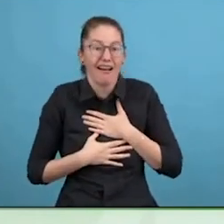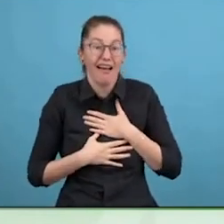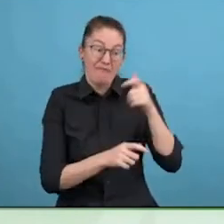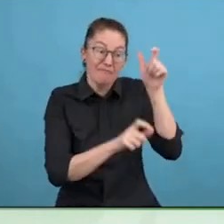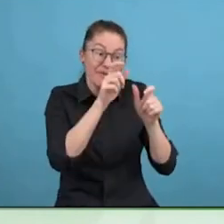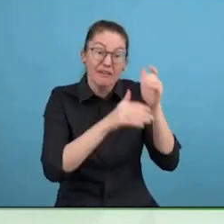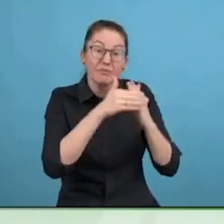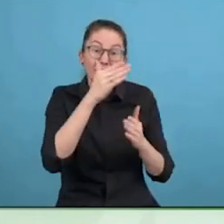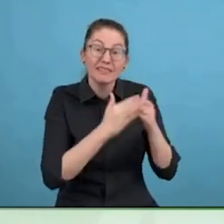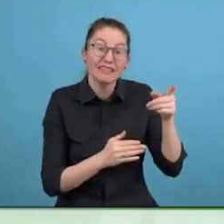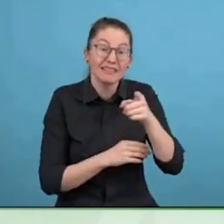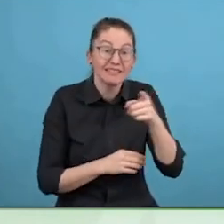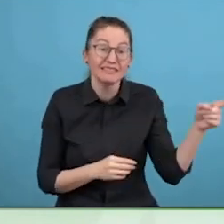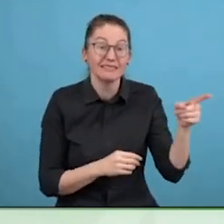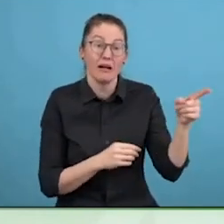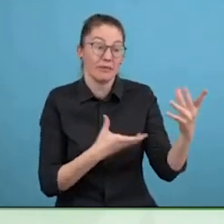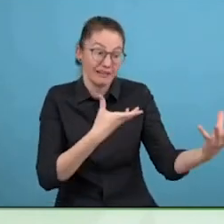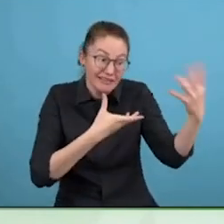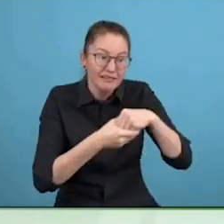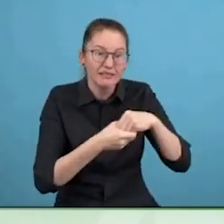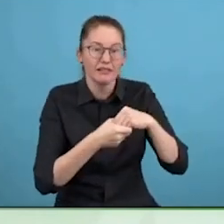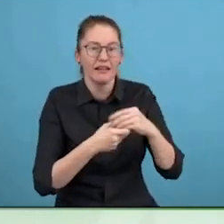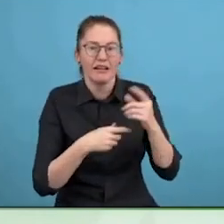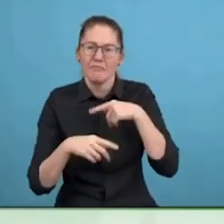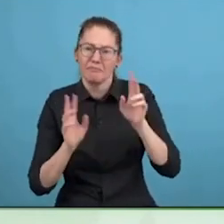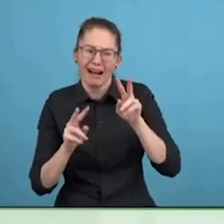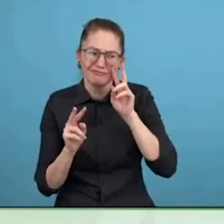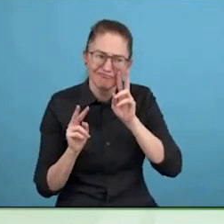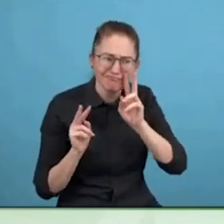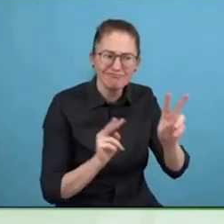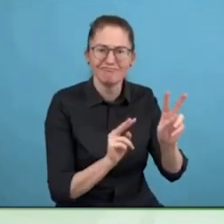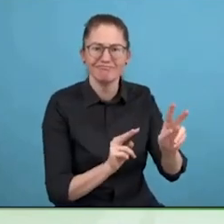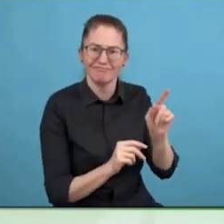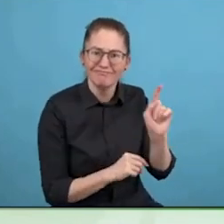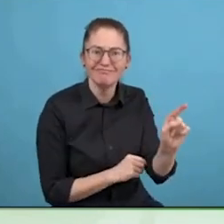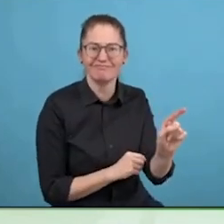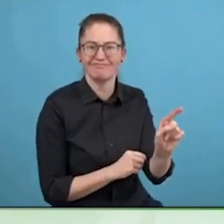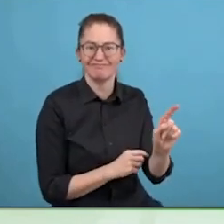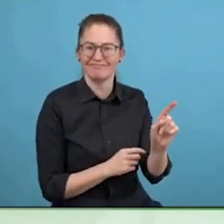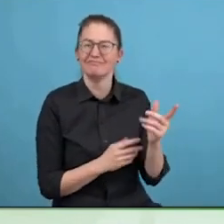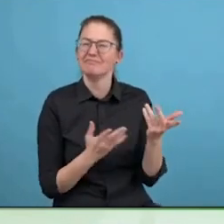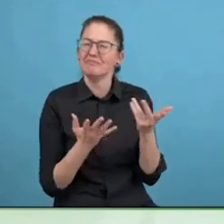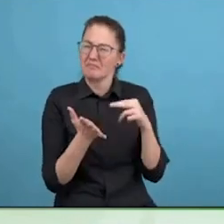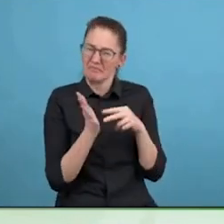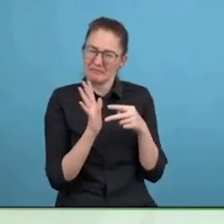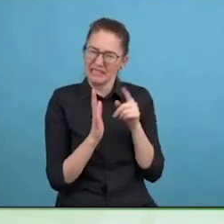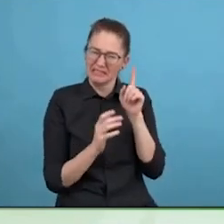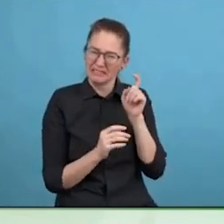talking about with sustainability goals, social, there is so much